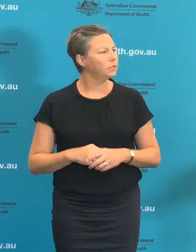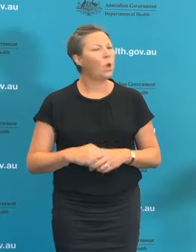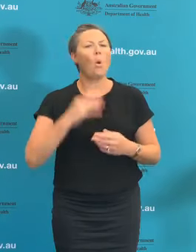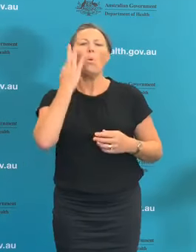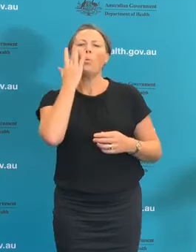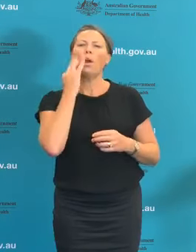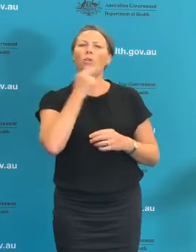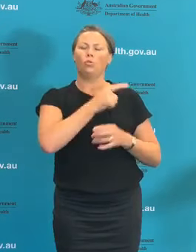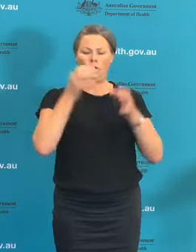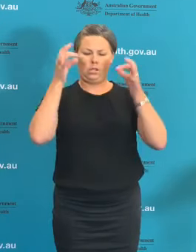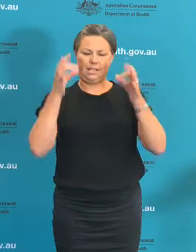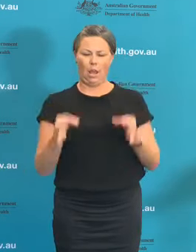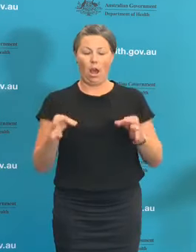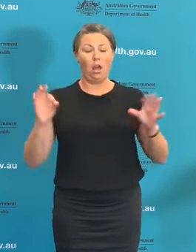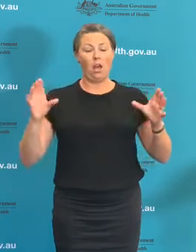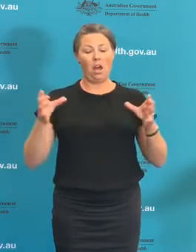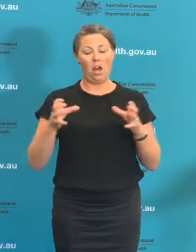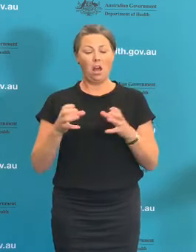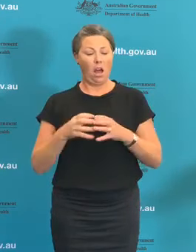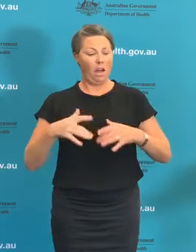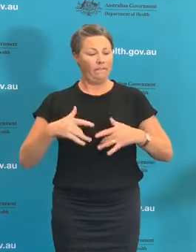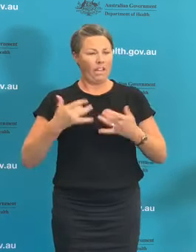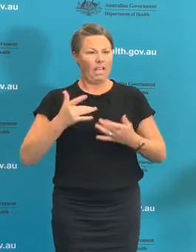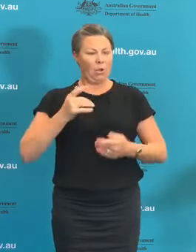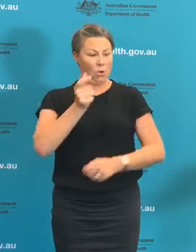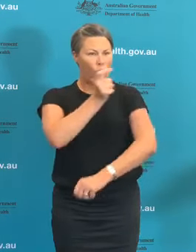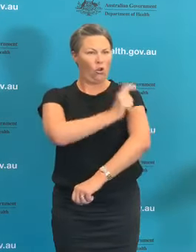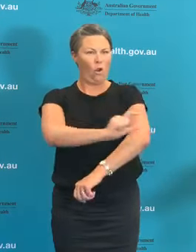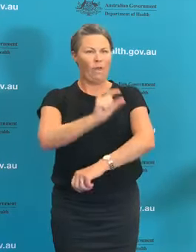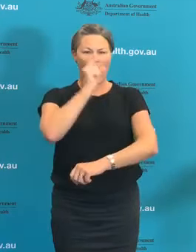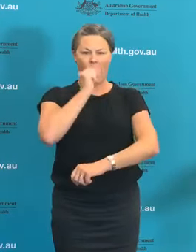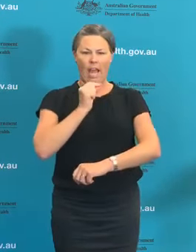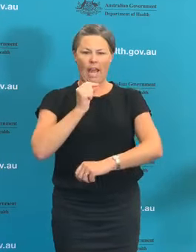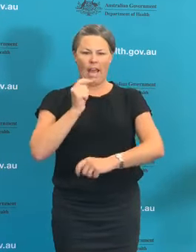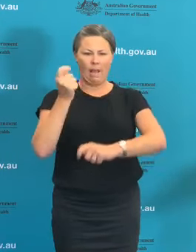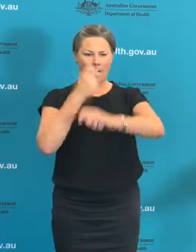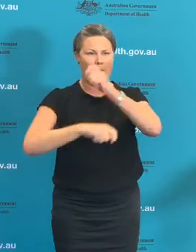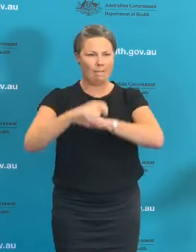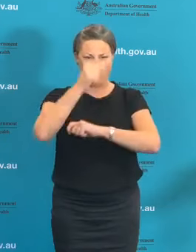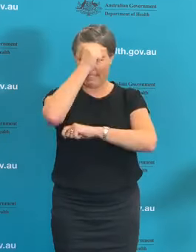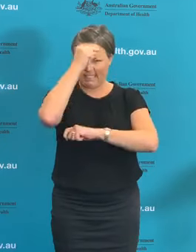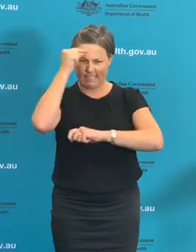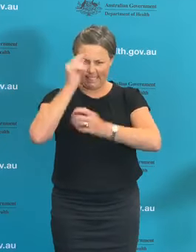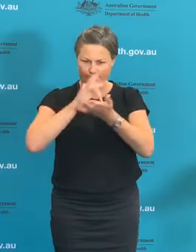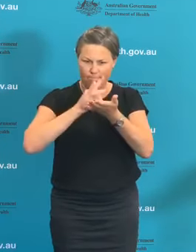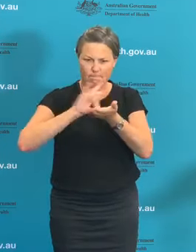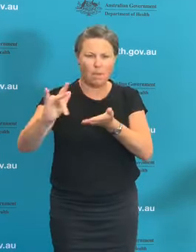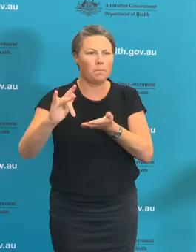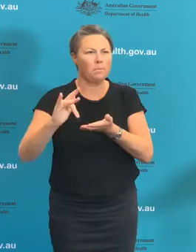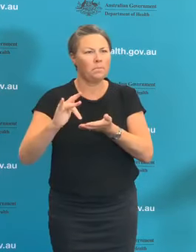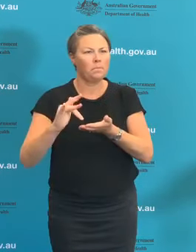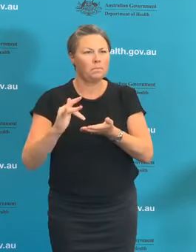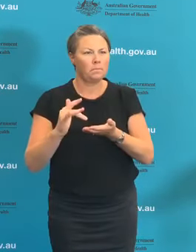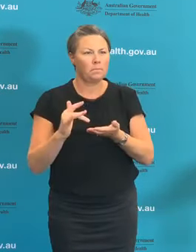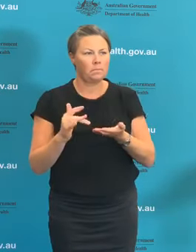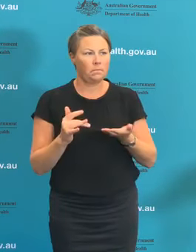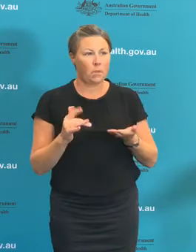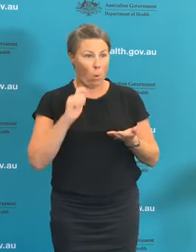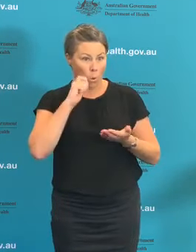an eradication strategy? Is there kind of a levelling off? What I'm taking from your question is that we'll always be on the suppression